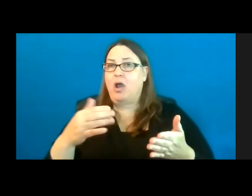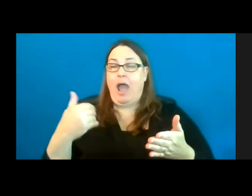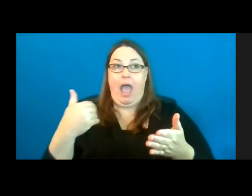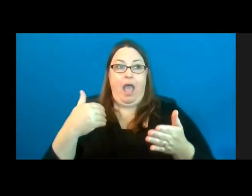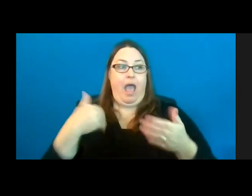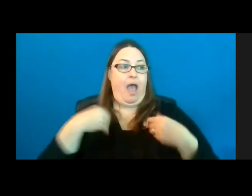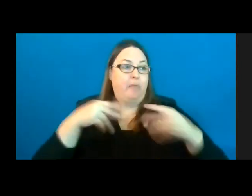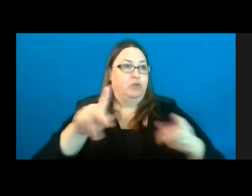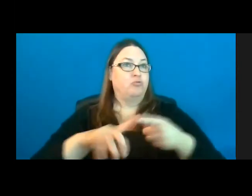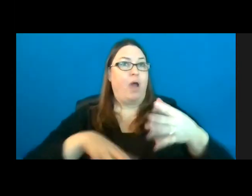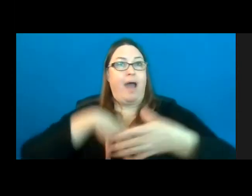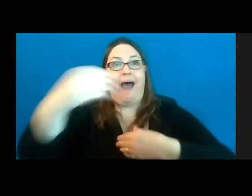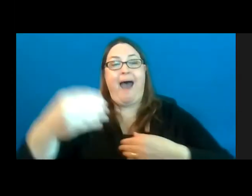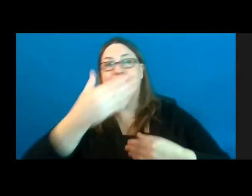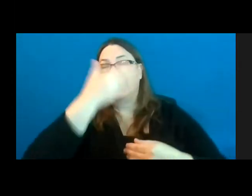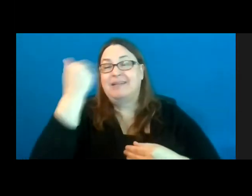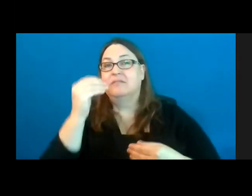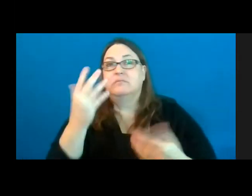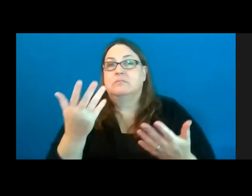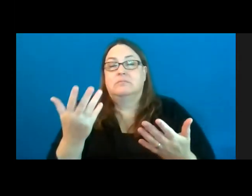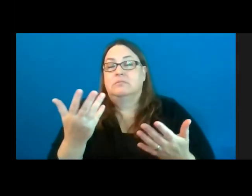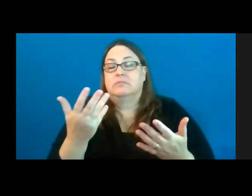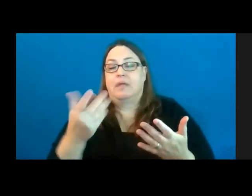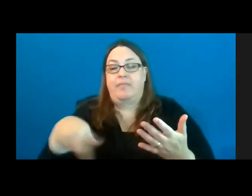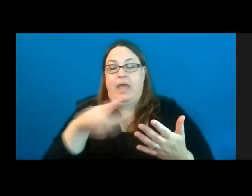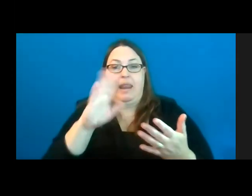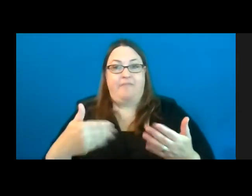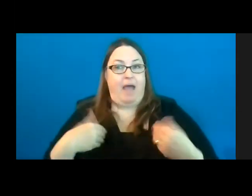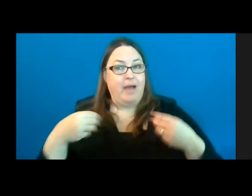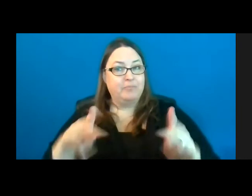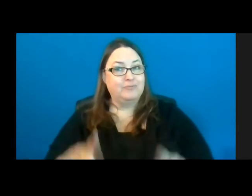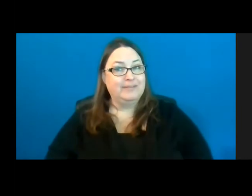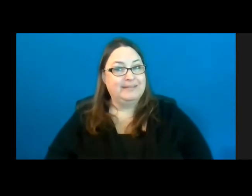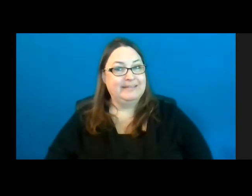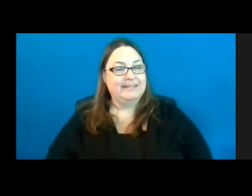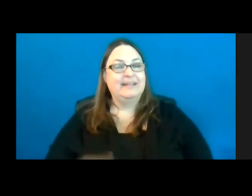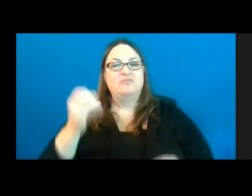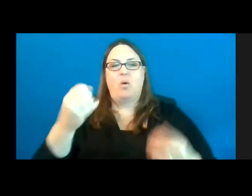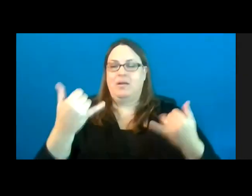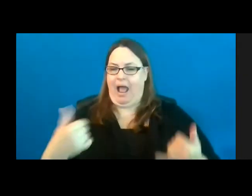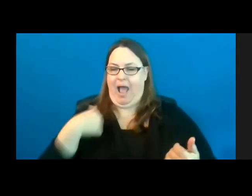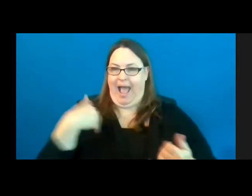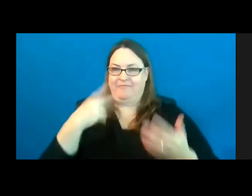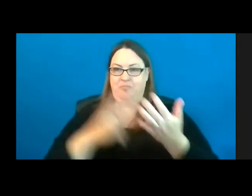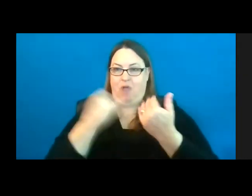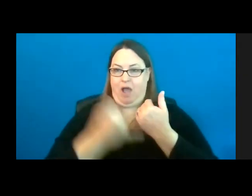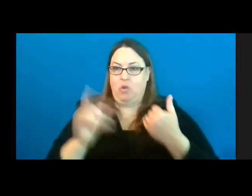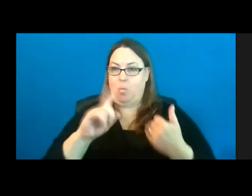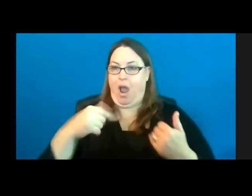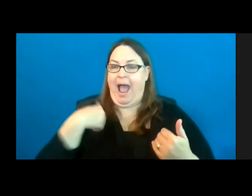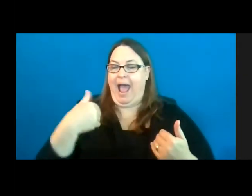So, I’ve started a project where I have a dozen accessible wildlife viewing/hunting